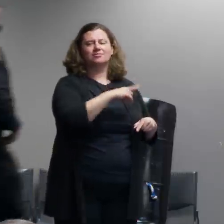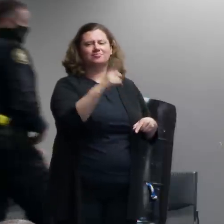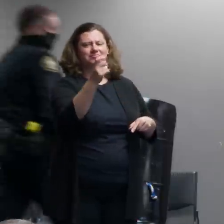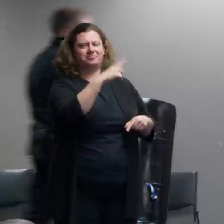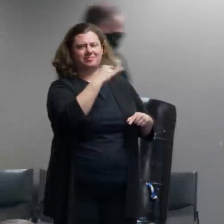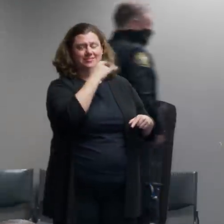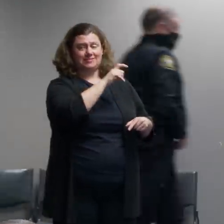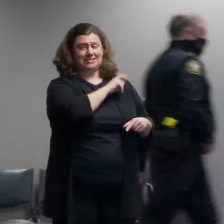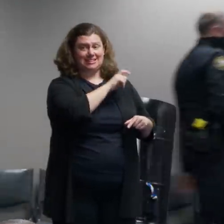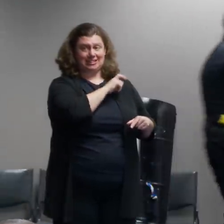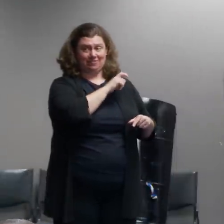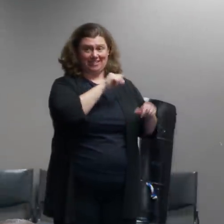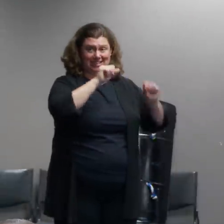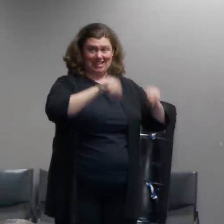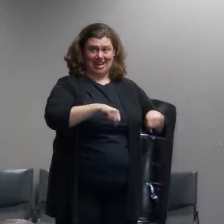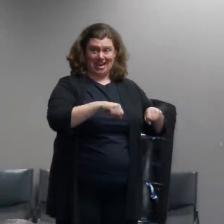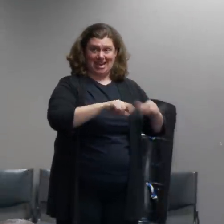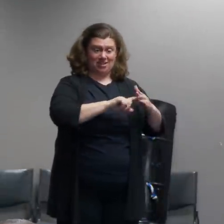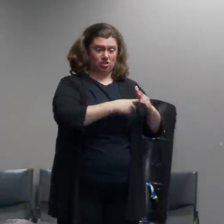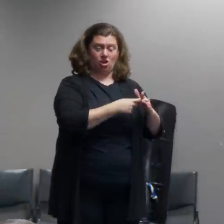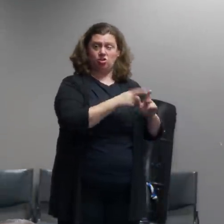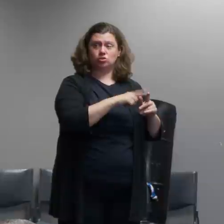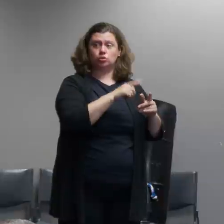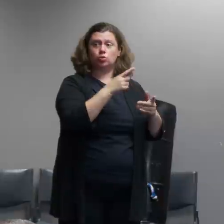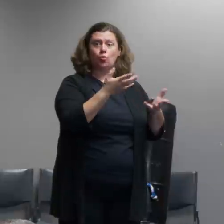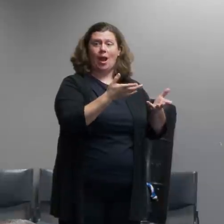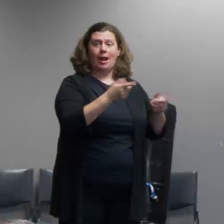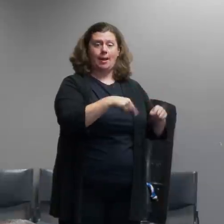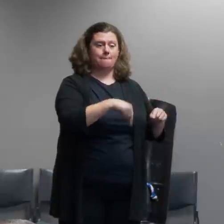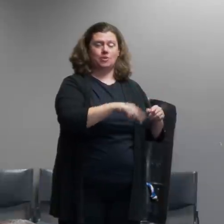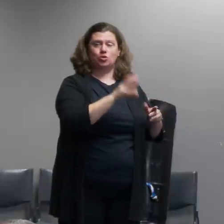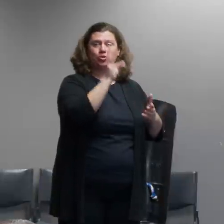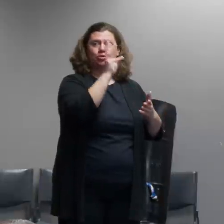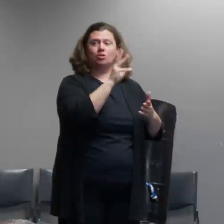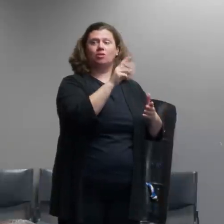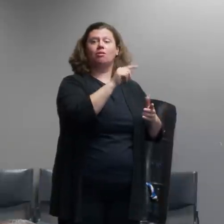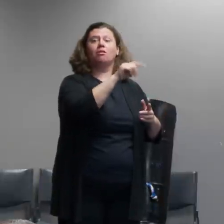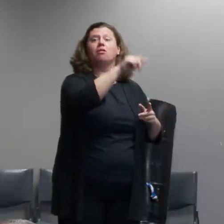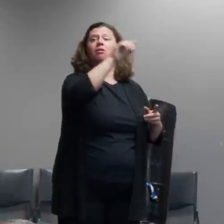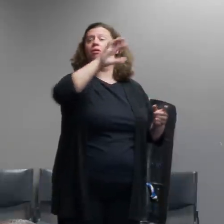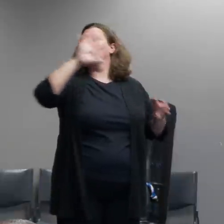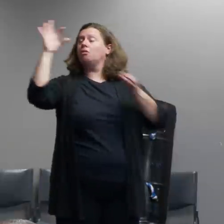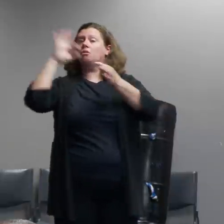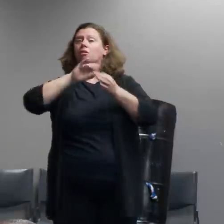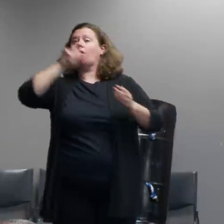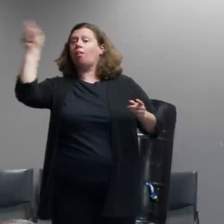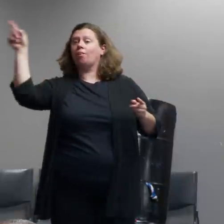crimes unrelated to this not as much as normal obviously because